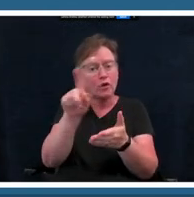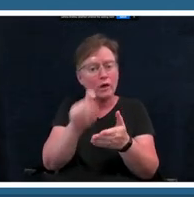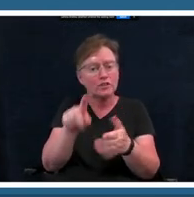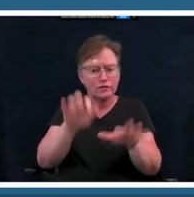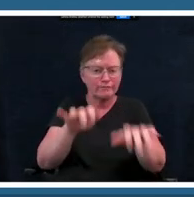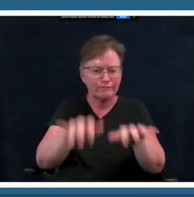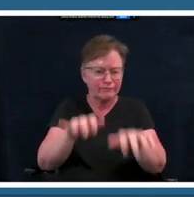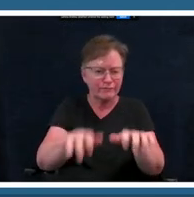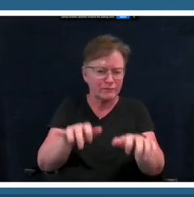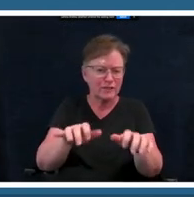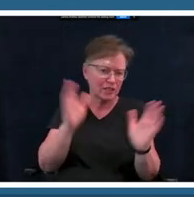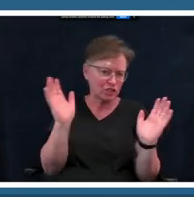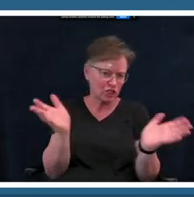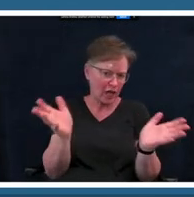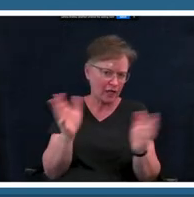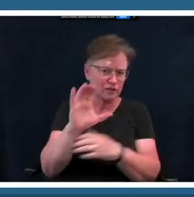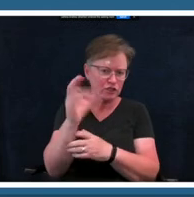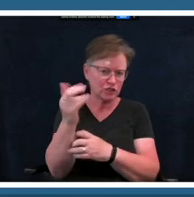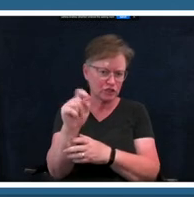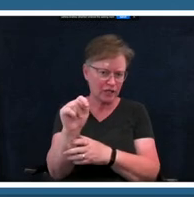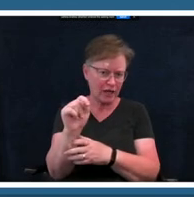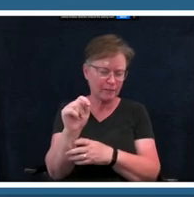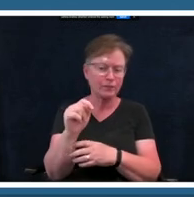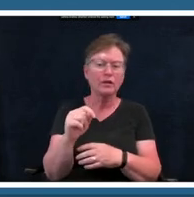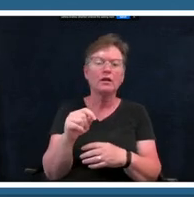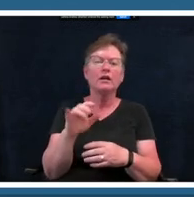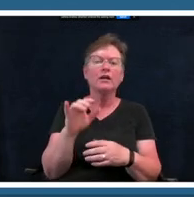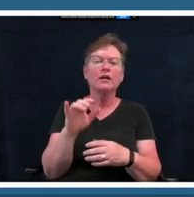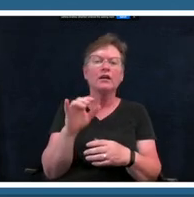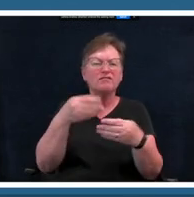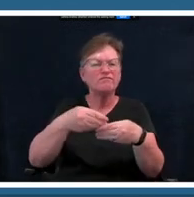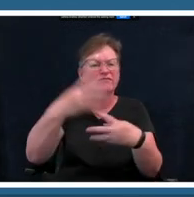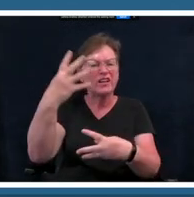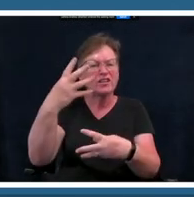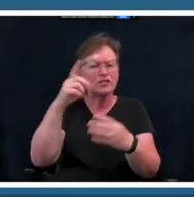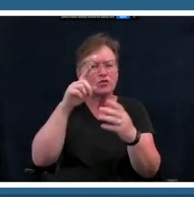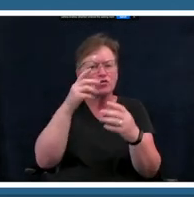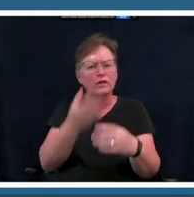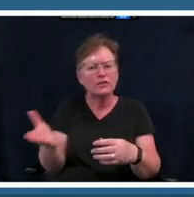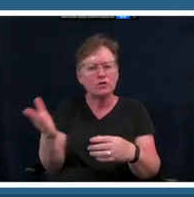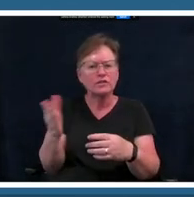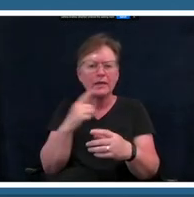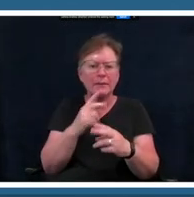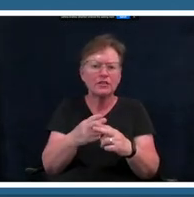research resource i mentioned earlier learninglab.si.edu